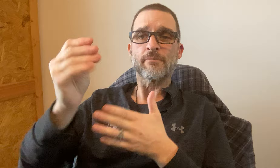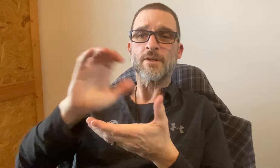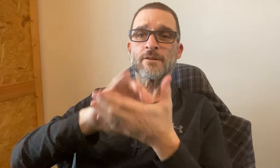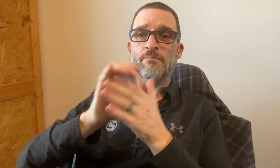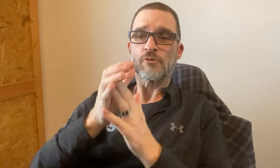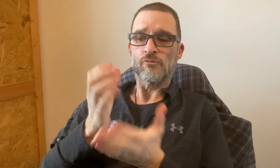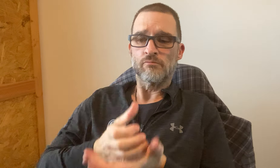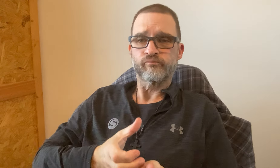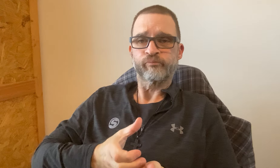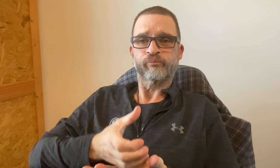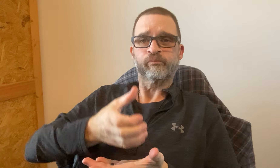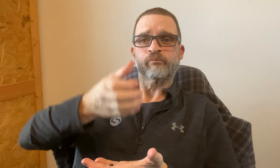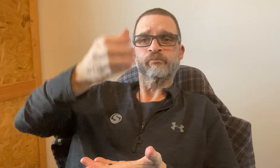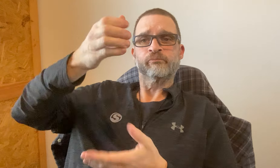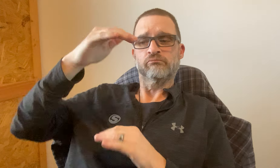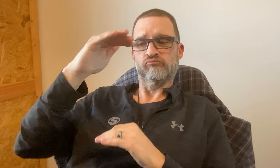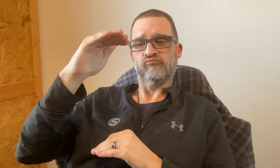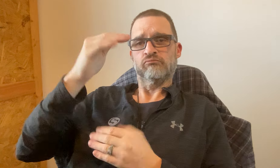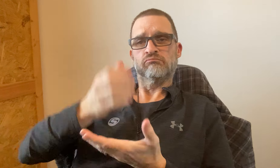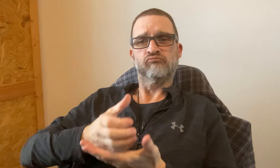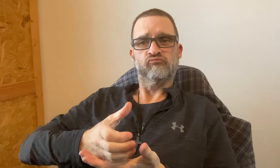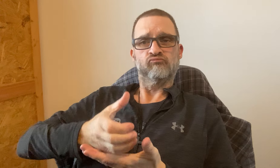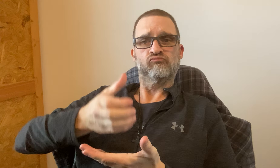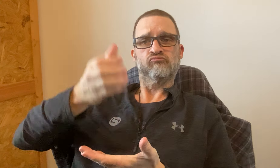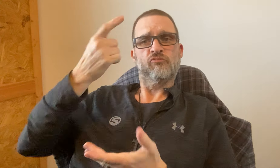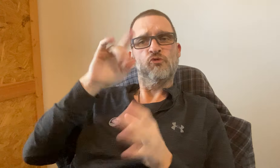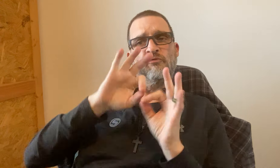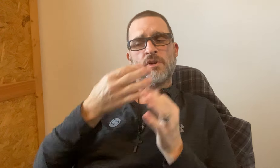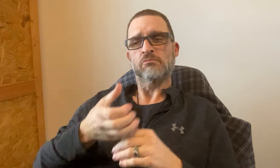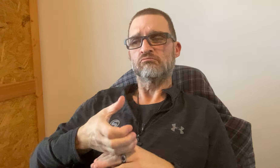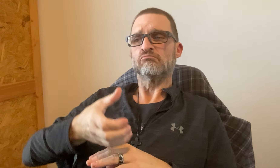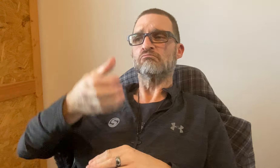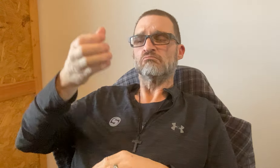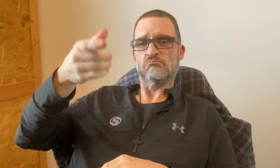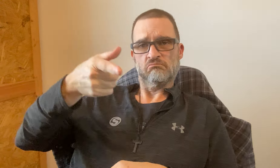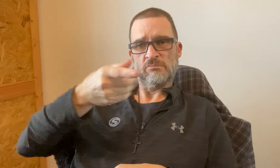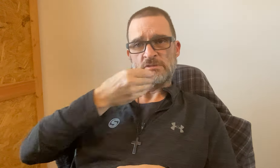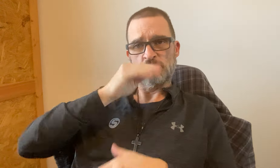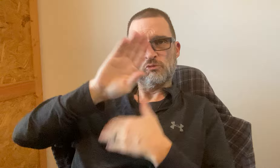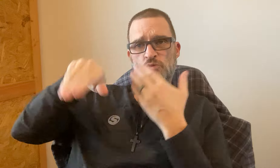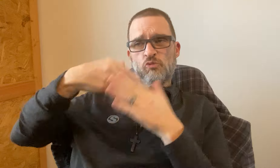Those of you with buying hamburgers. When buying a bunch of hamburgers for your family.